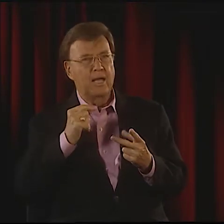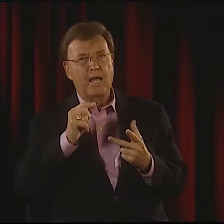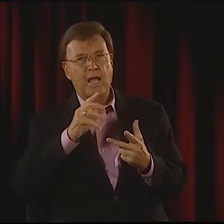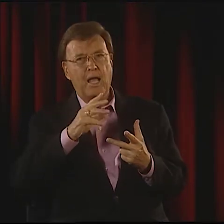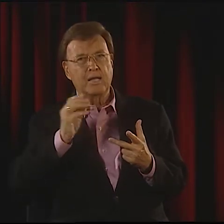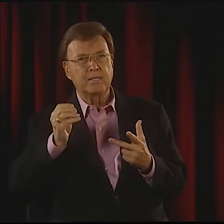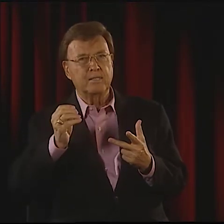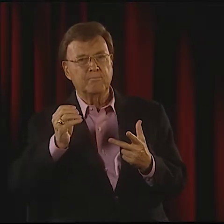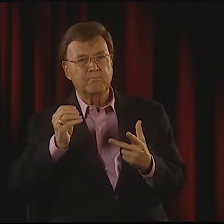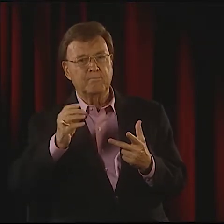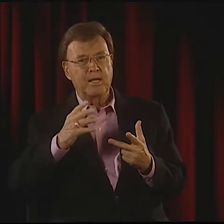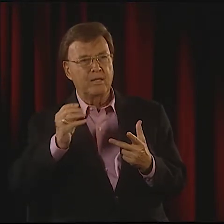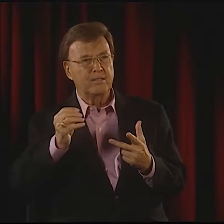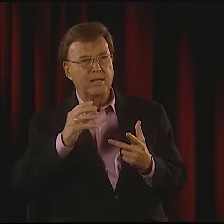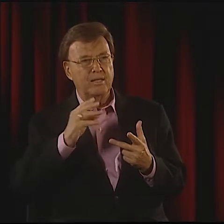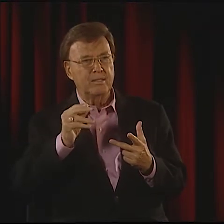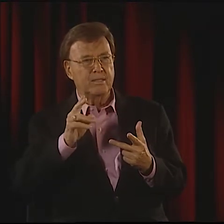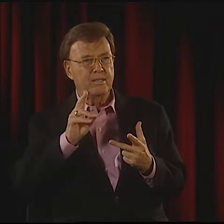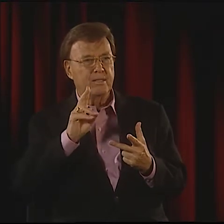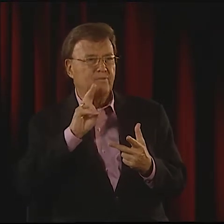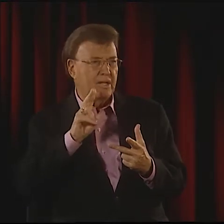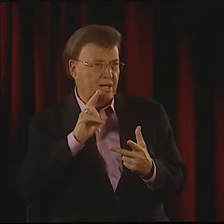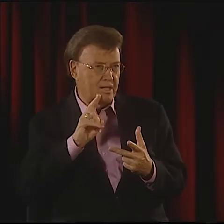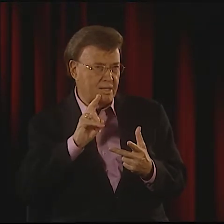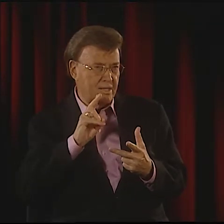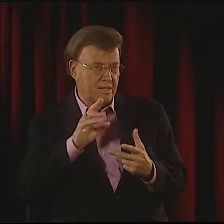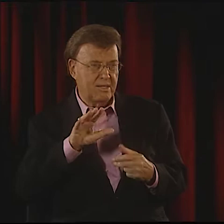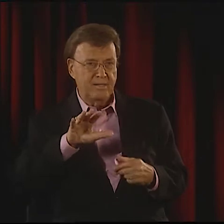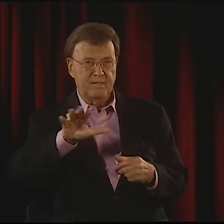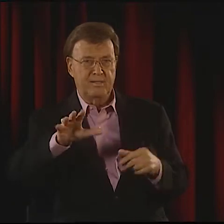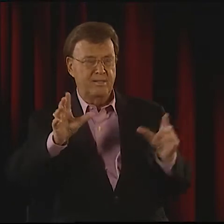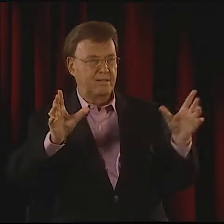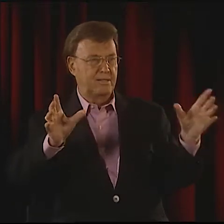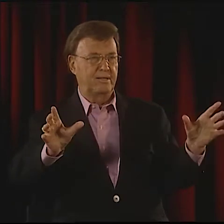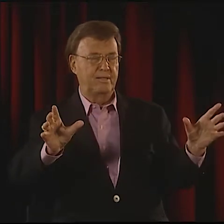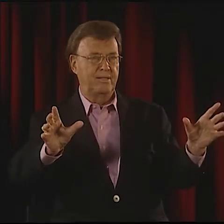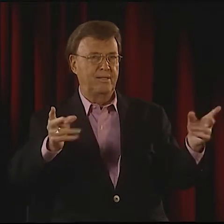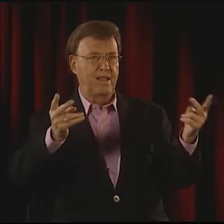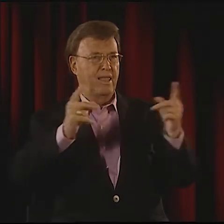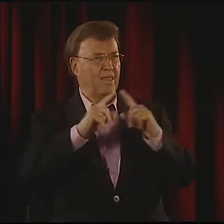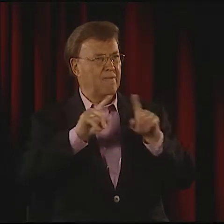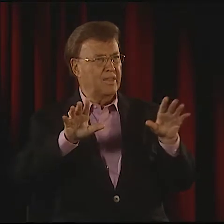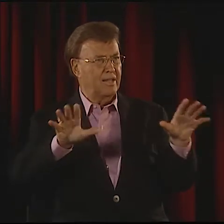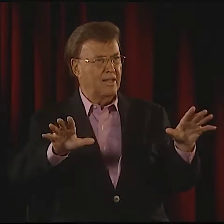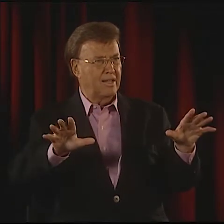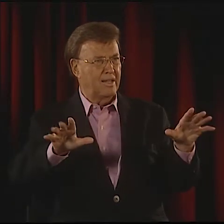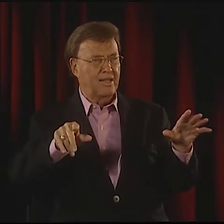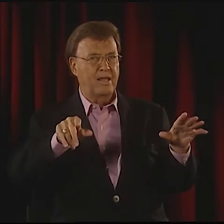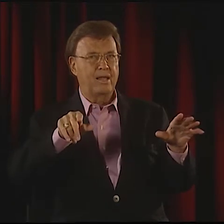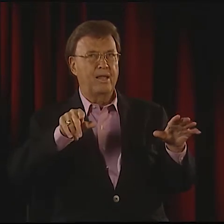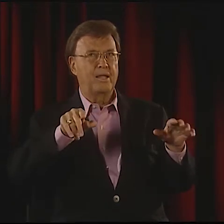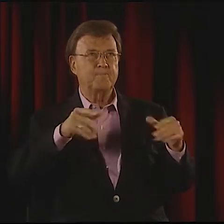DEBBIE RENNIE, PETER COOK, AND VALLI,